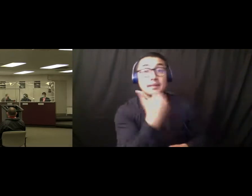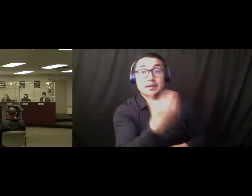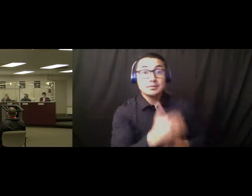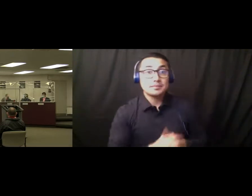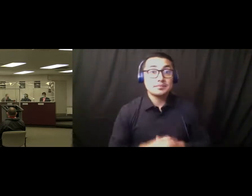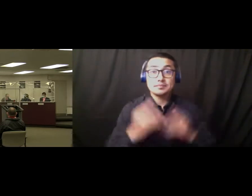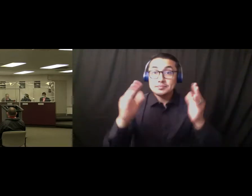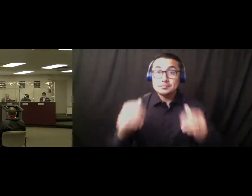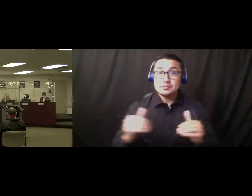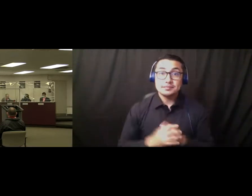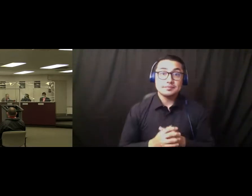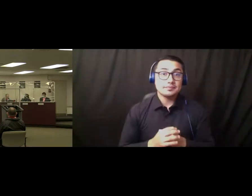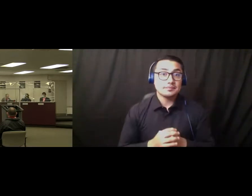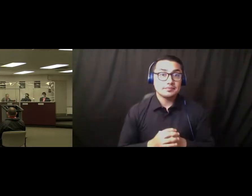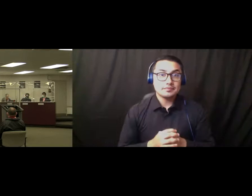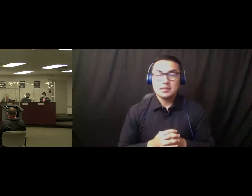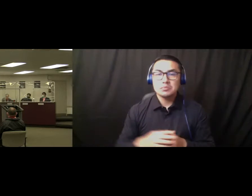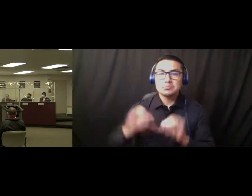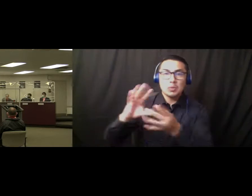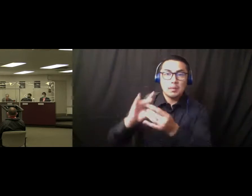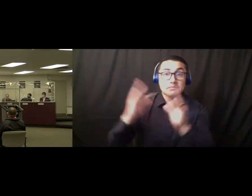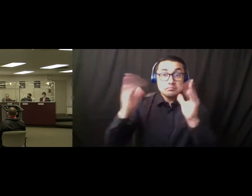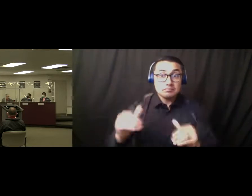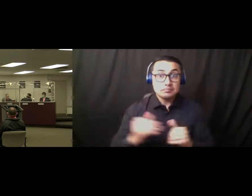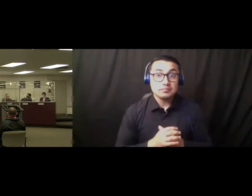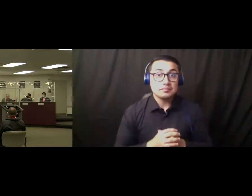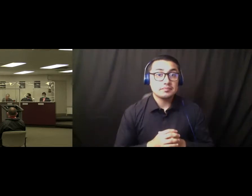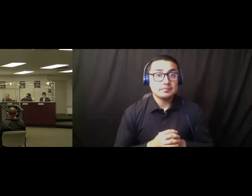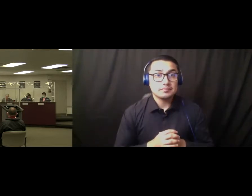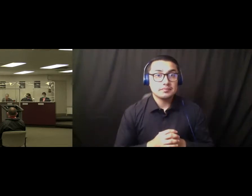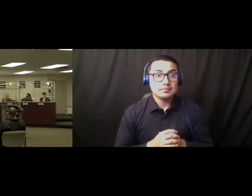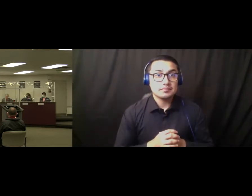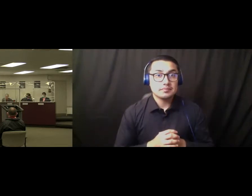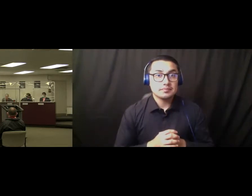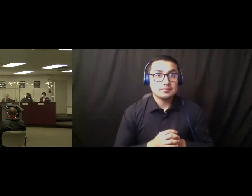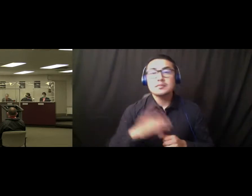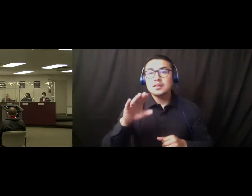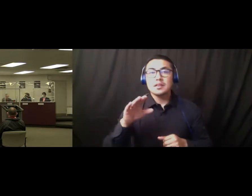Uh, microphone. Um, I would like to thank